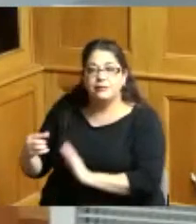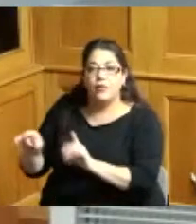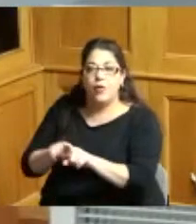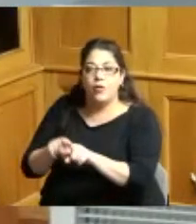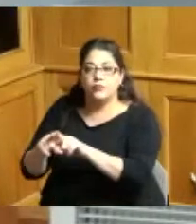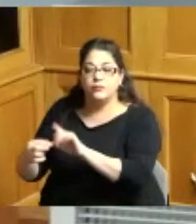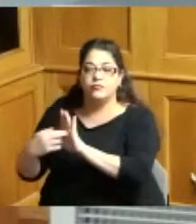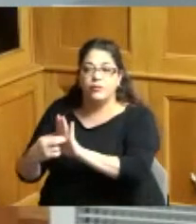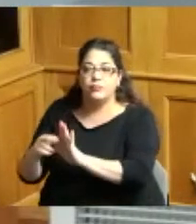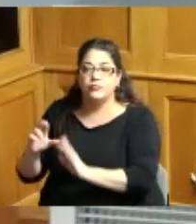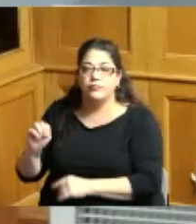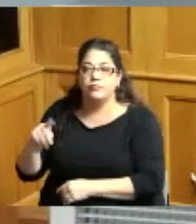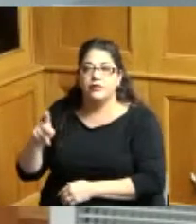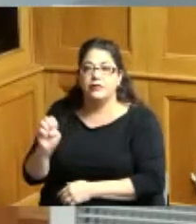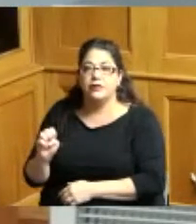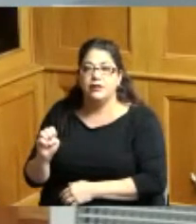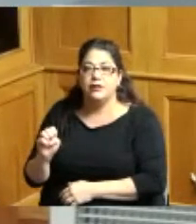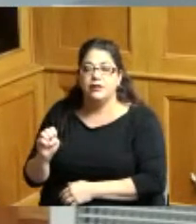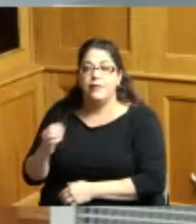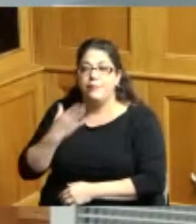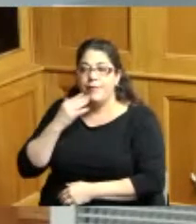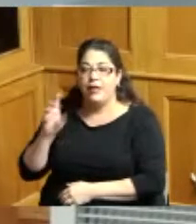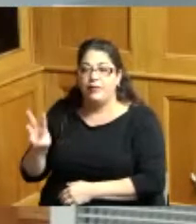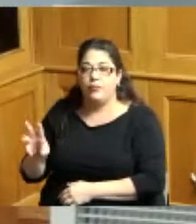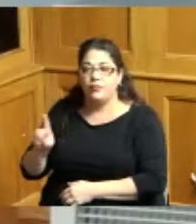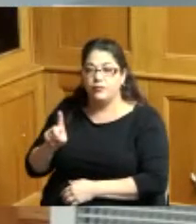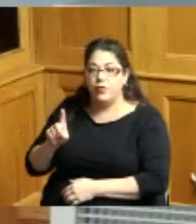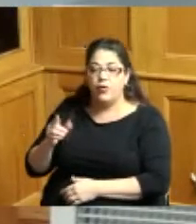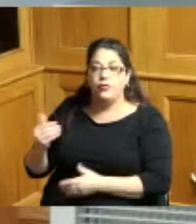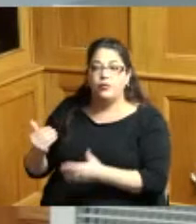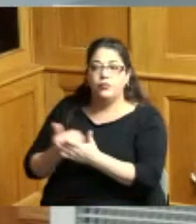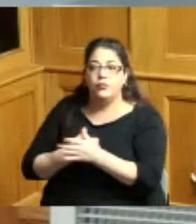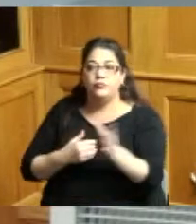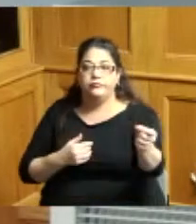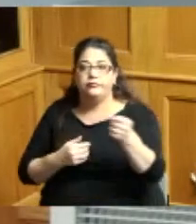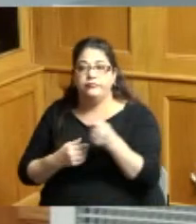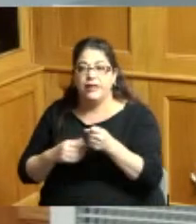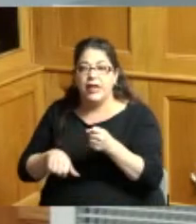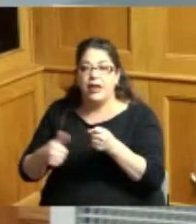we thought it best that they withdraw that new council be appointed the attorney we've suggested